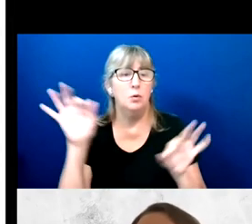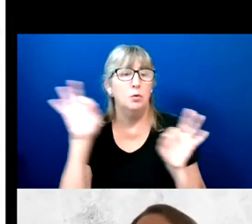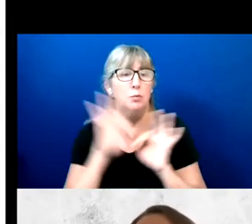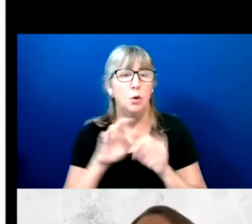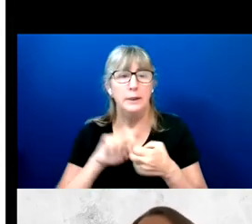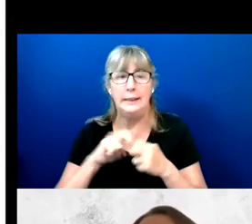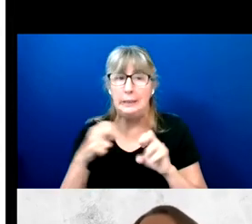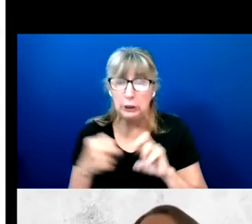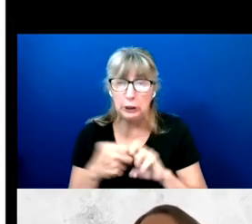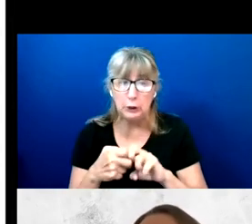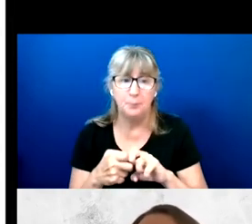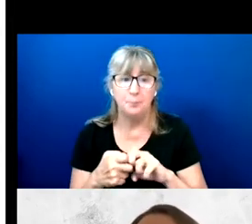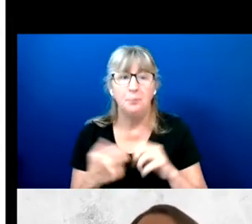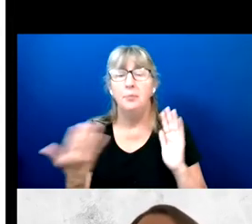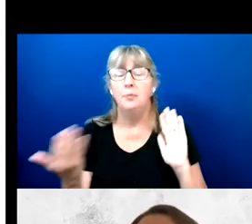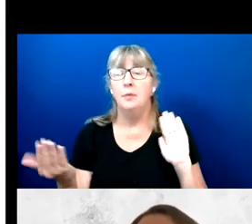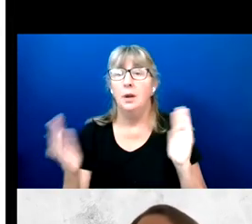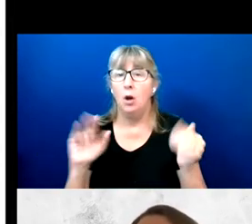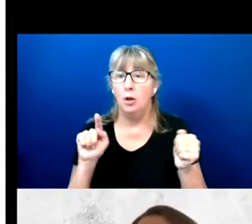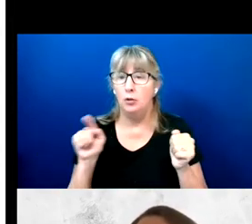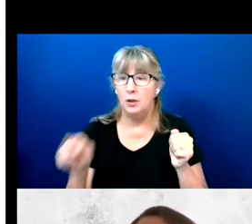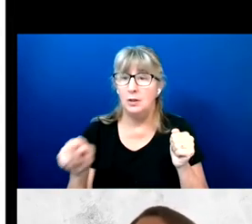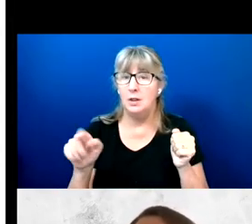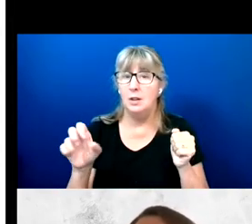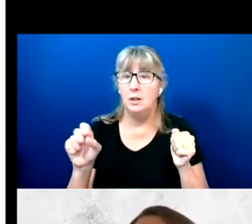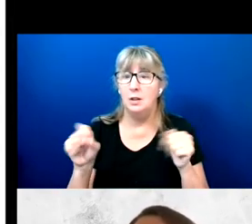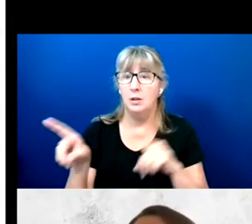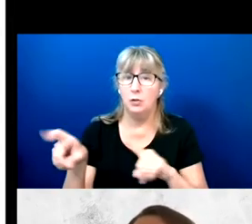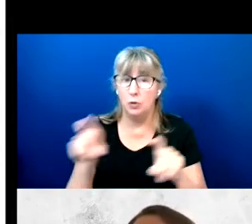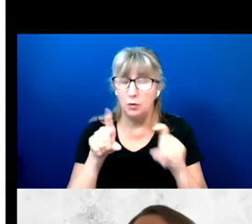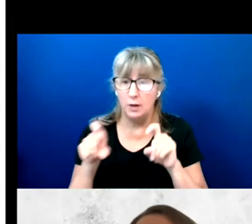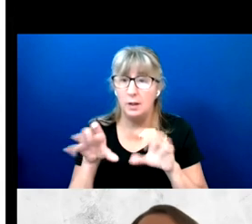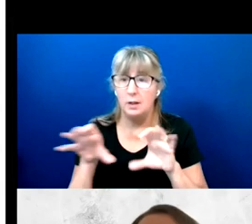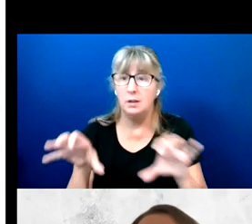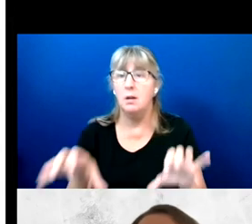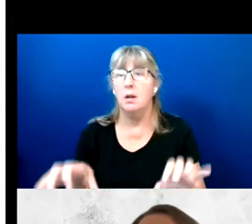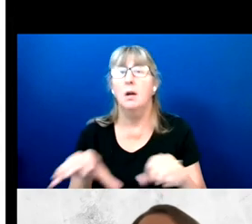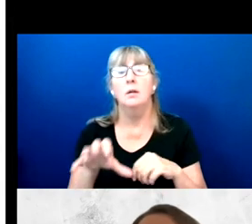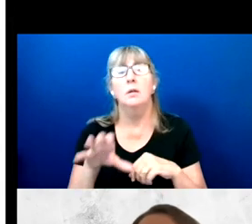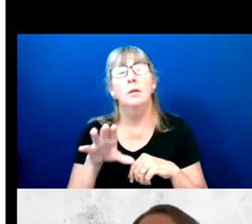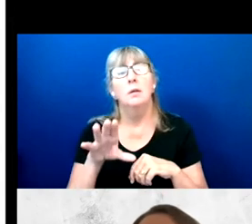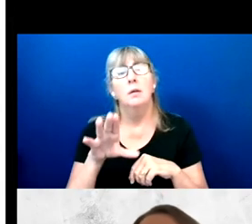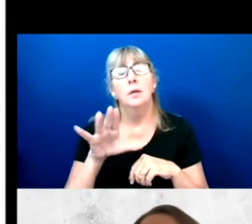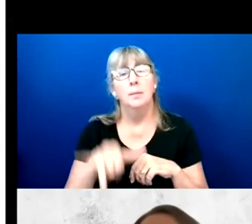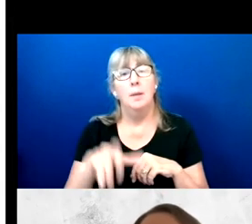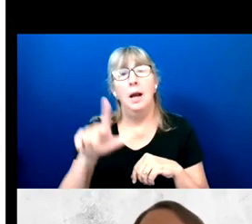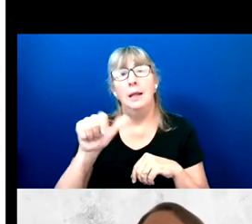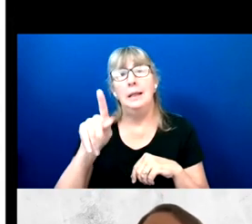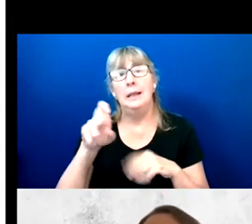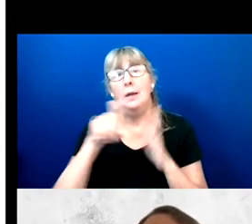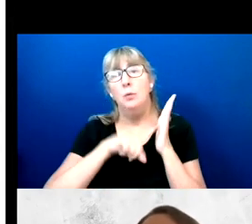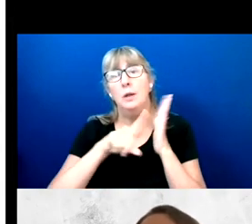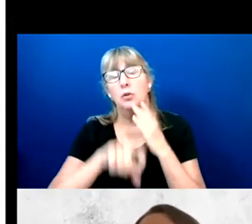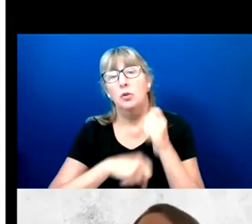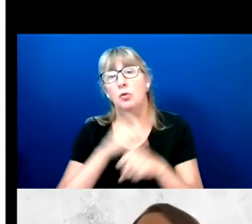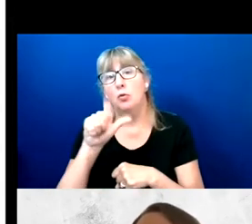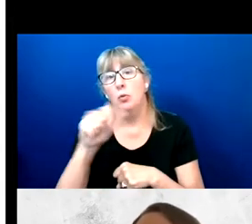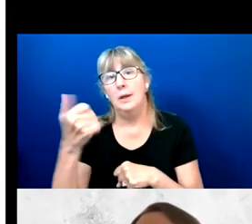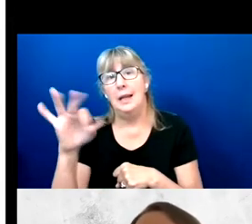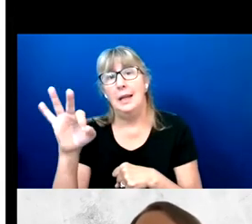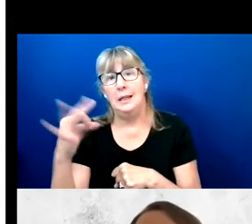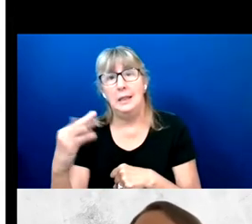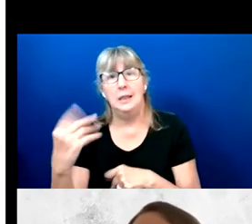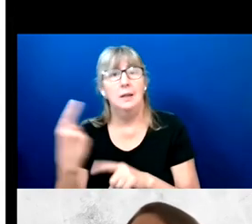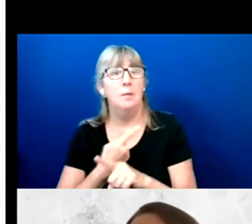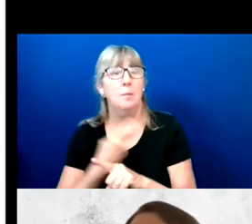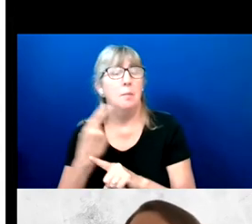In contrast, in a survey conducted by Lake Research in 2019 months before the pandemic,